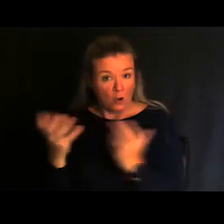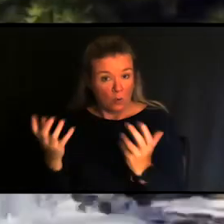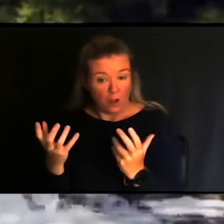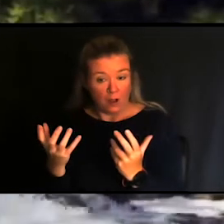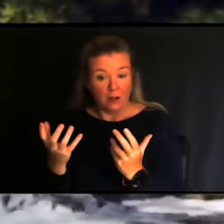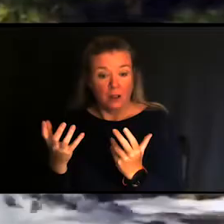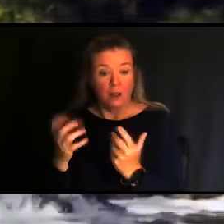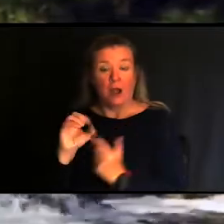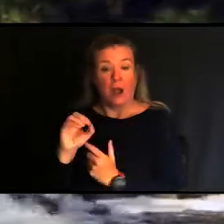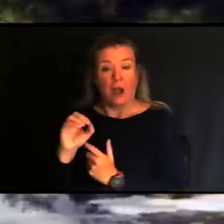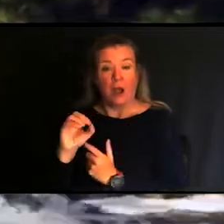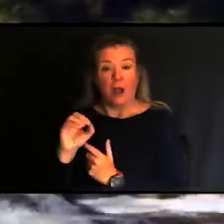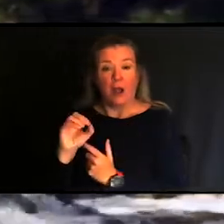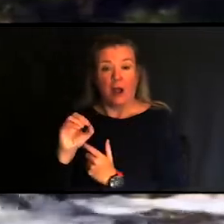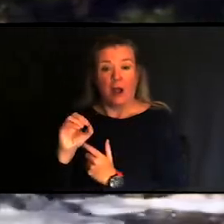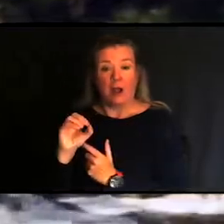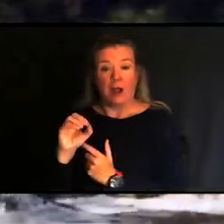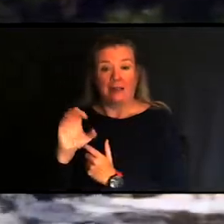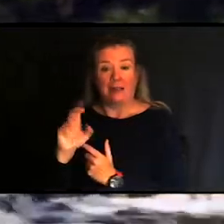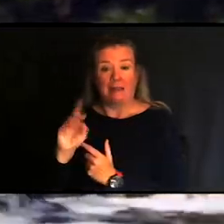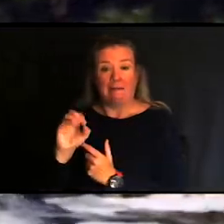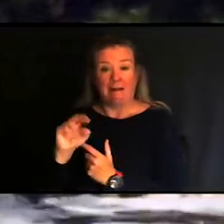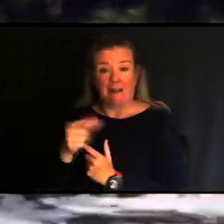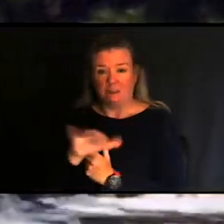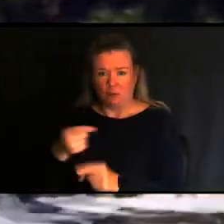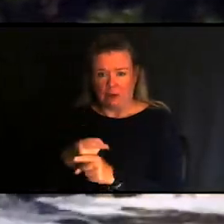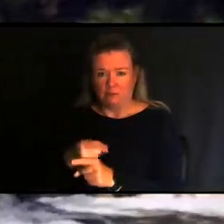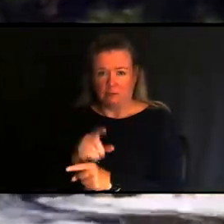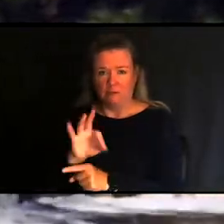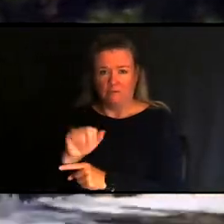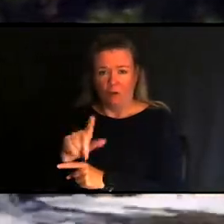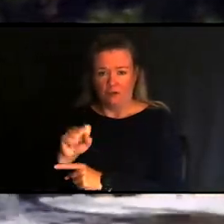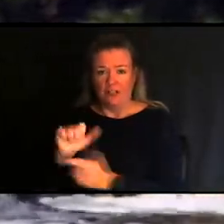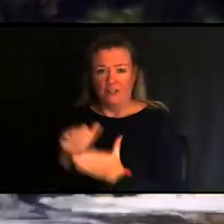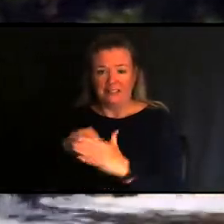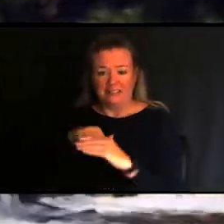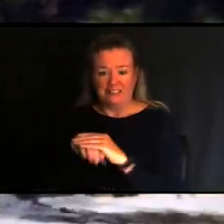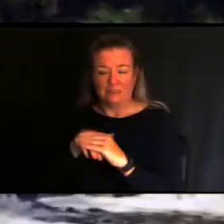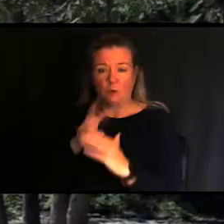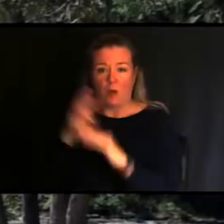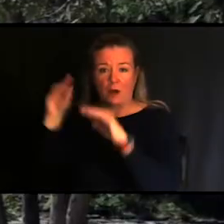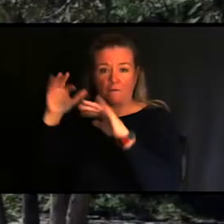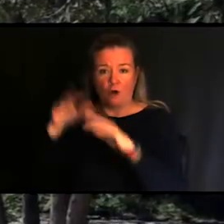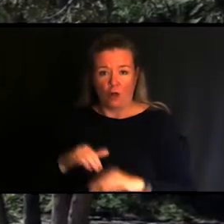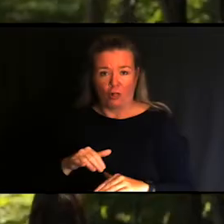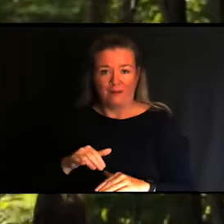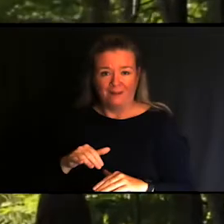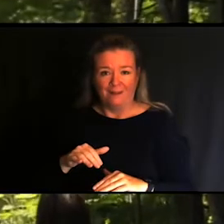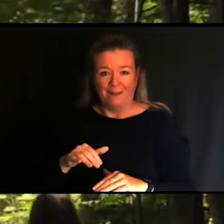It is the only universally accessible waterfall, in-waterfall, experience available anywhere